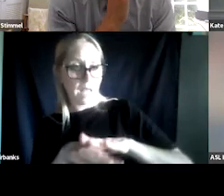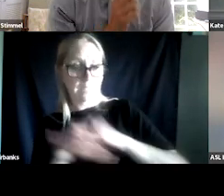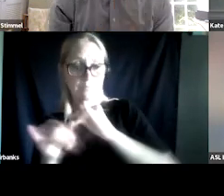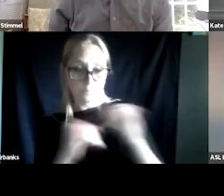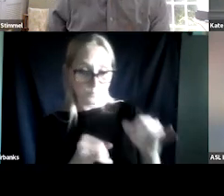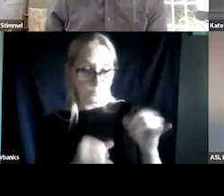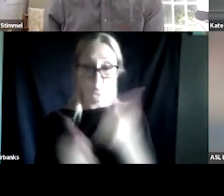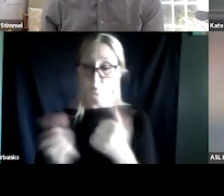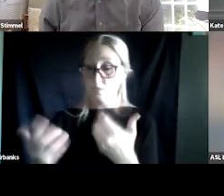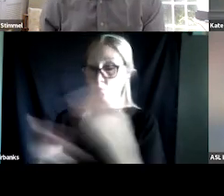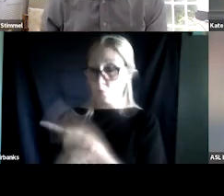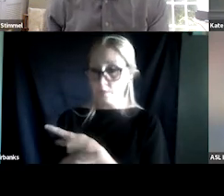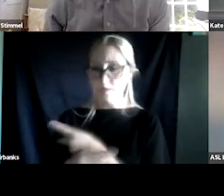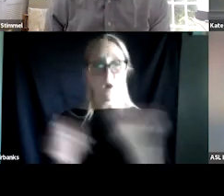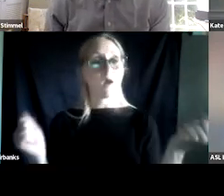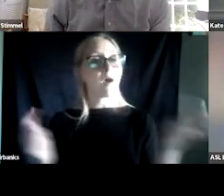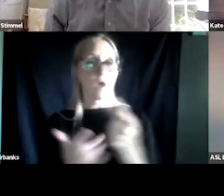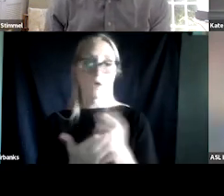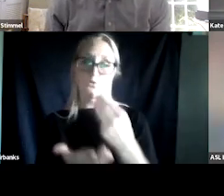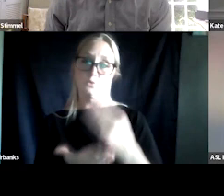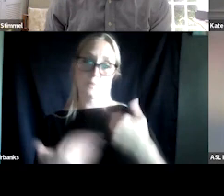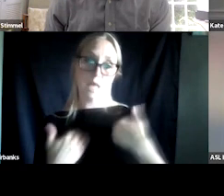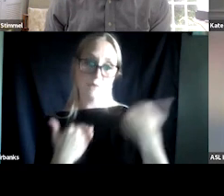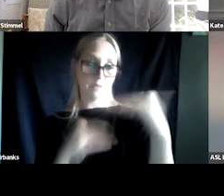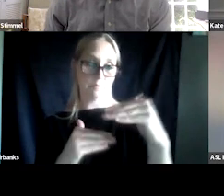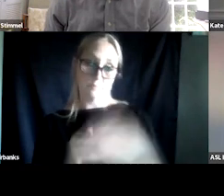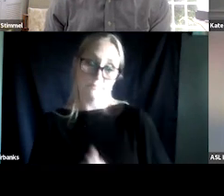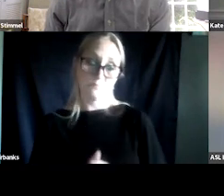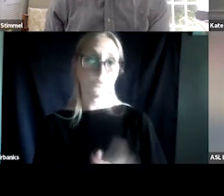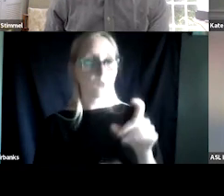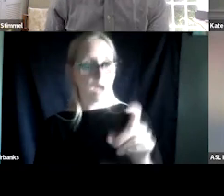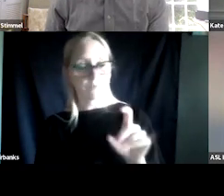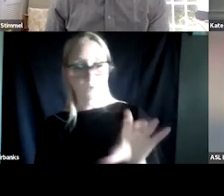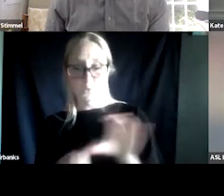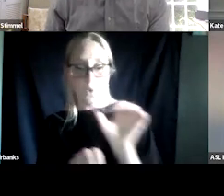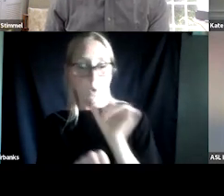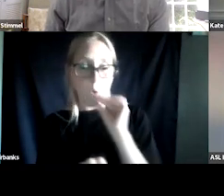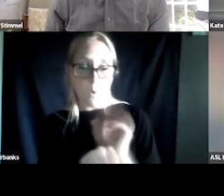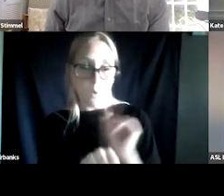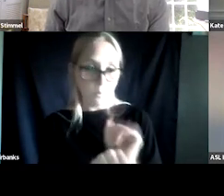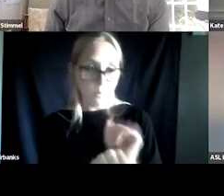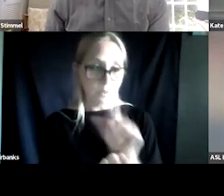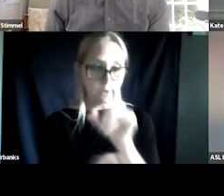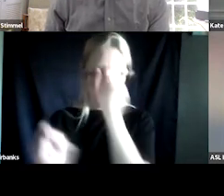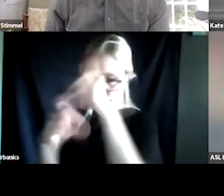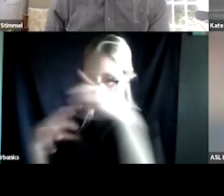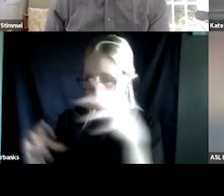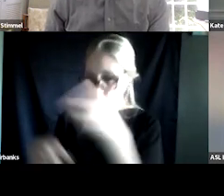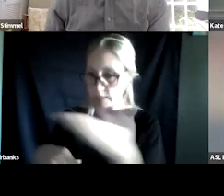All treatments have limitations, right? You're gonna have to do homework in some of them. You're gonna have to imagine things in some of 'em. You're gonna have to retell some of them.